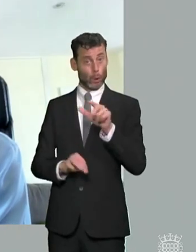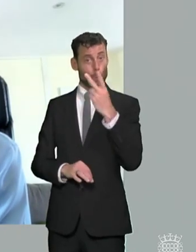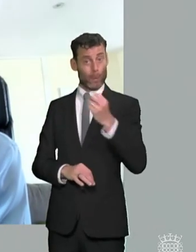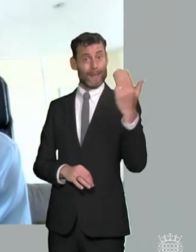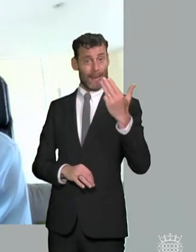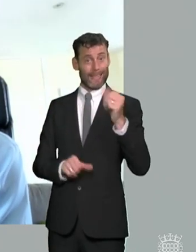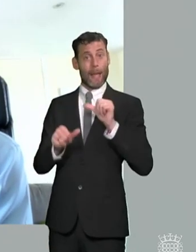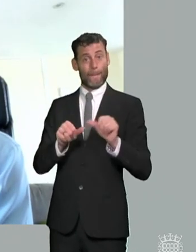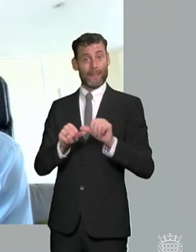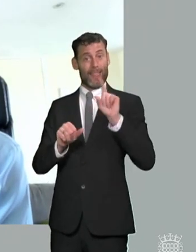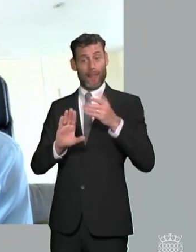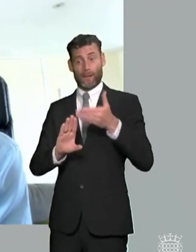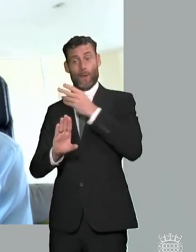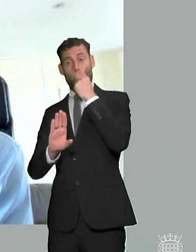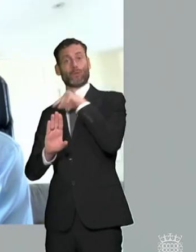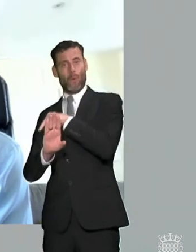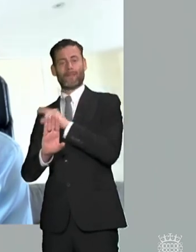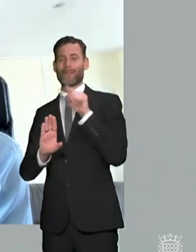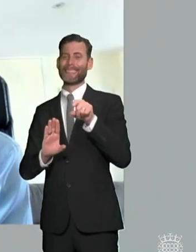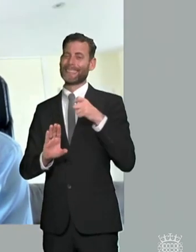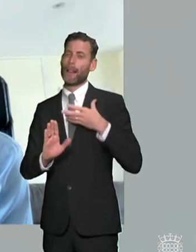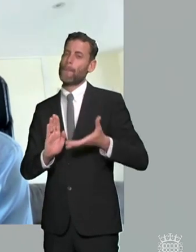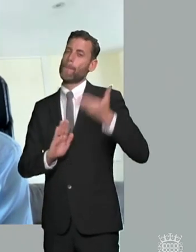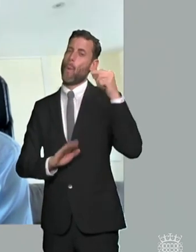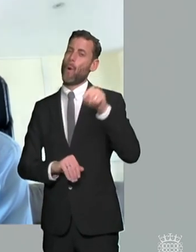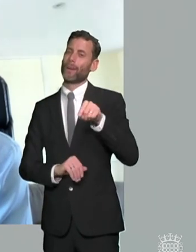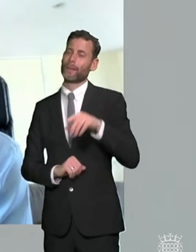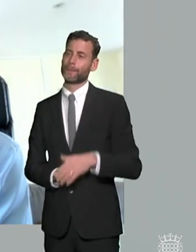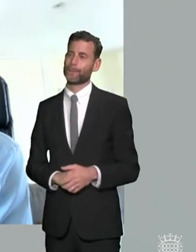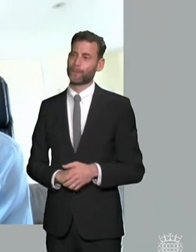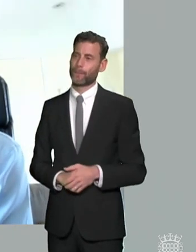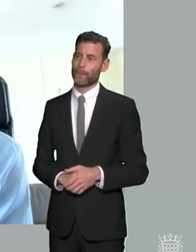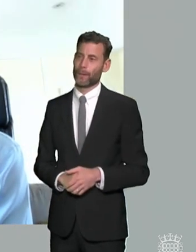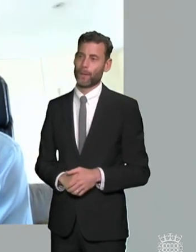enough okay um very simply you know i think i've already said no school can be good or outstanding